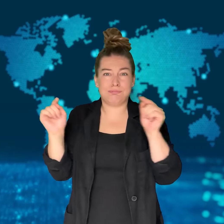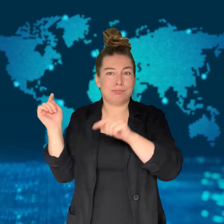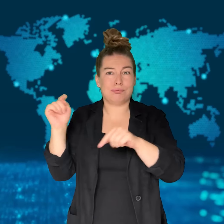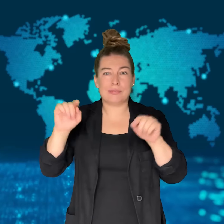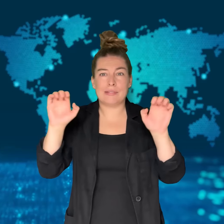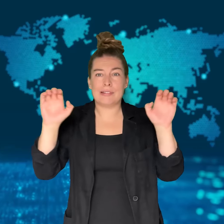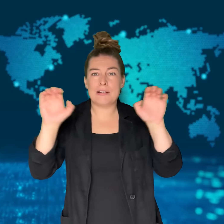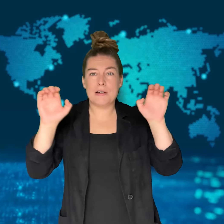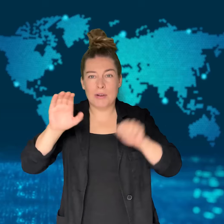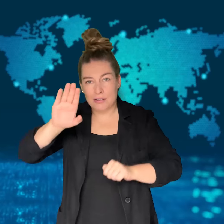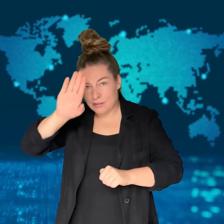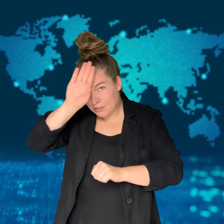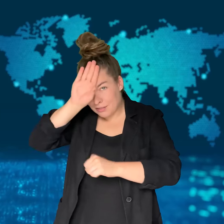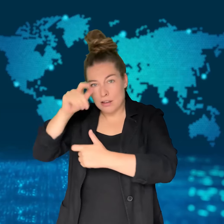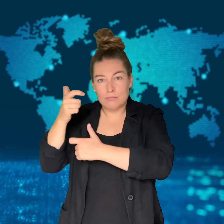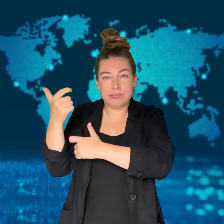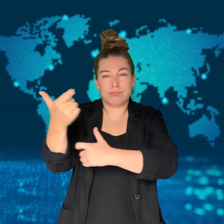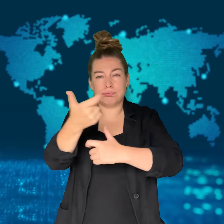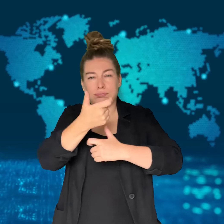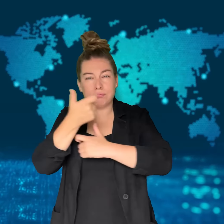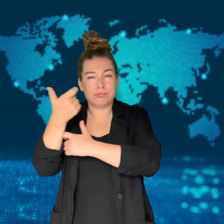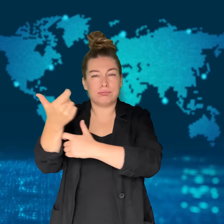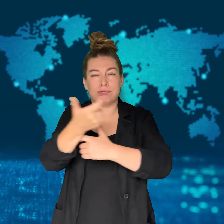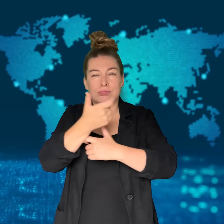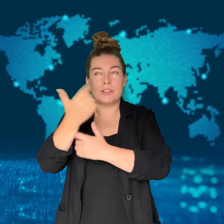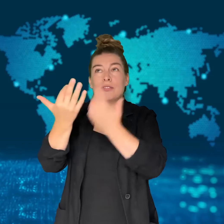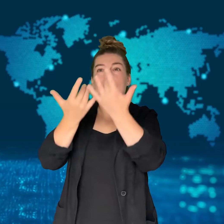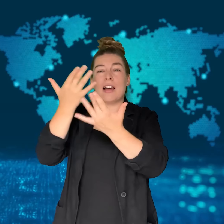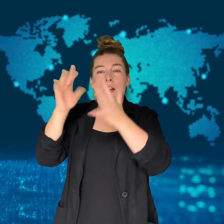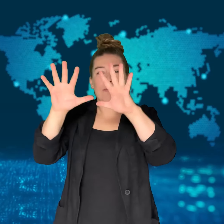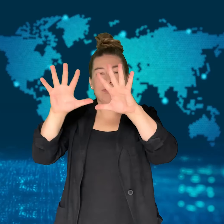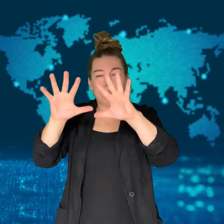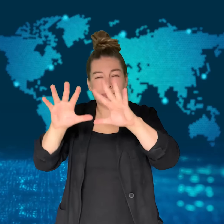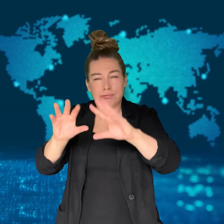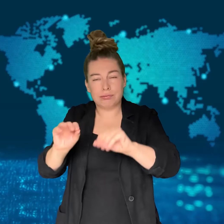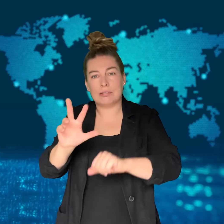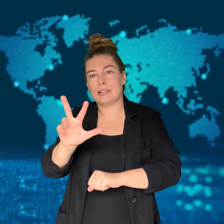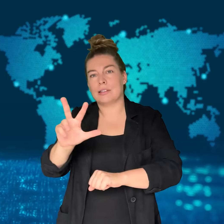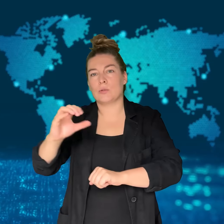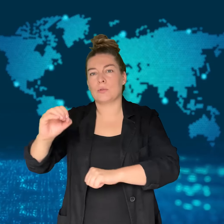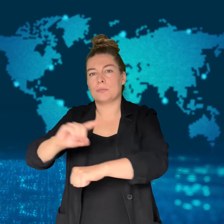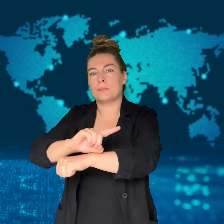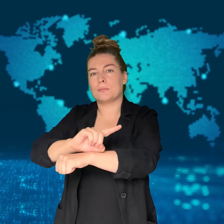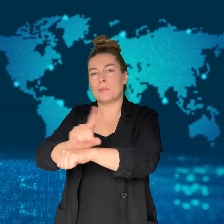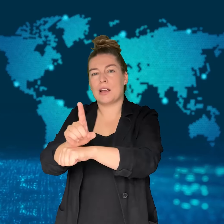It took around 30 minutes for firefighters to